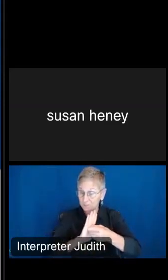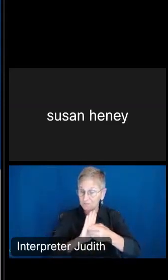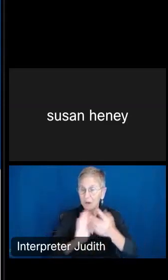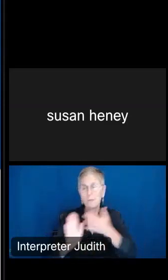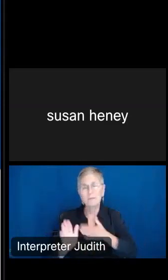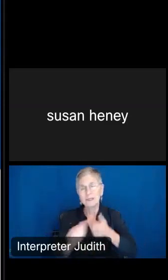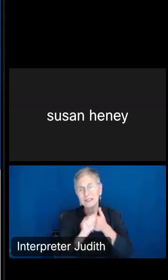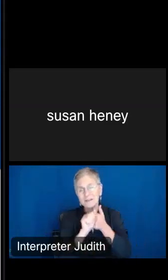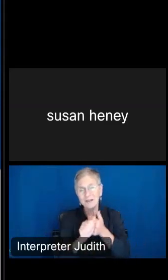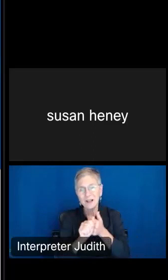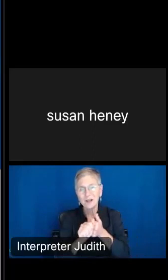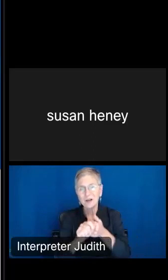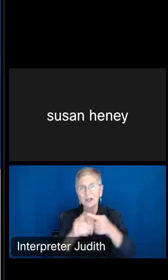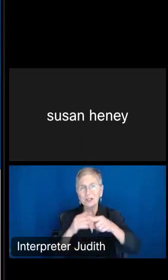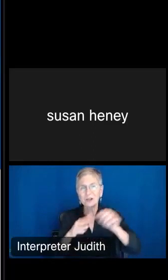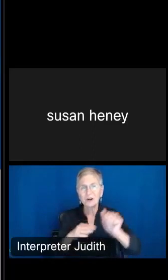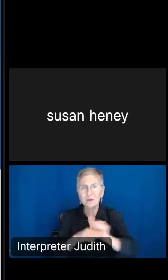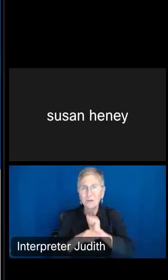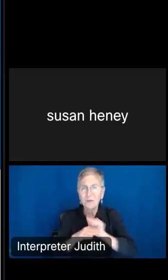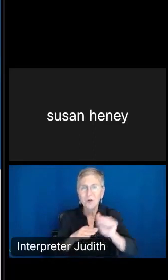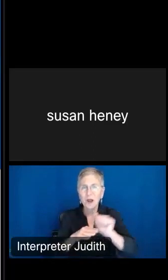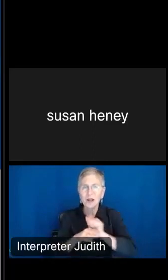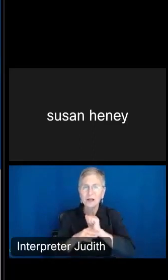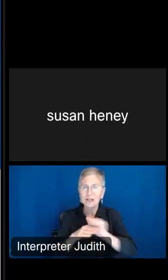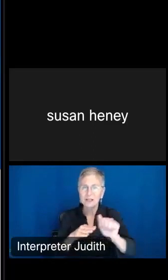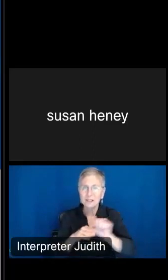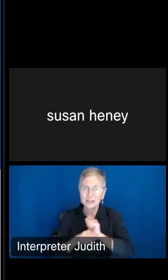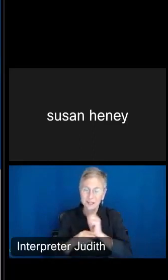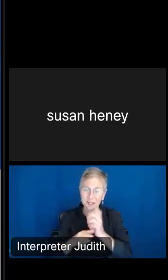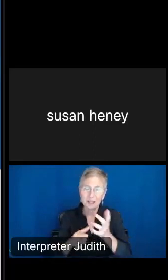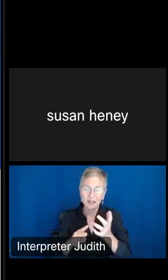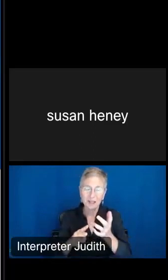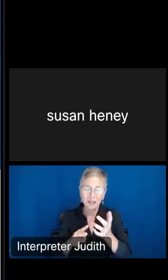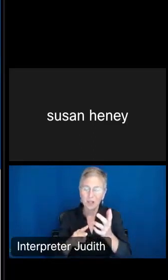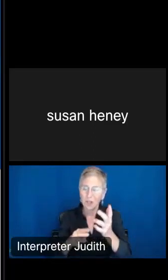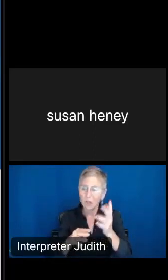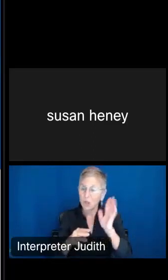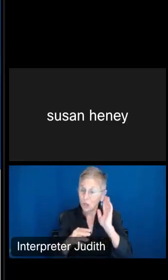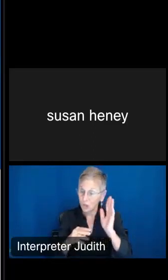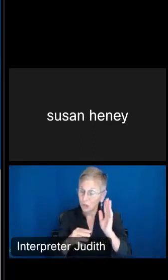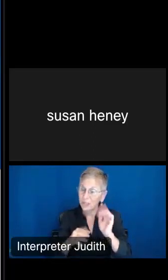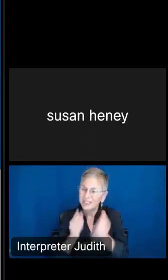you can start practicing some of these skills that we hope you'll build today. We're going